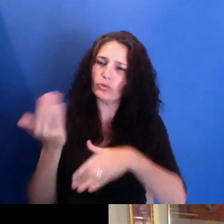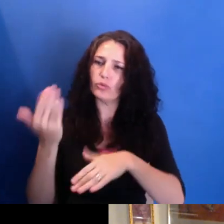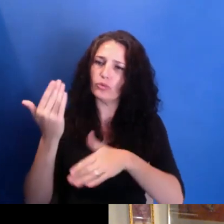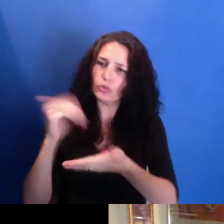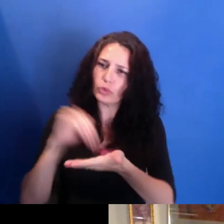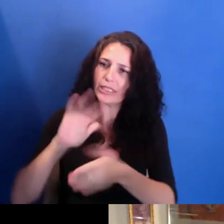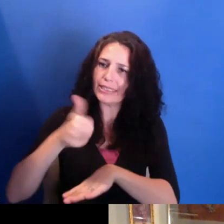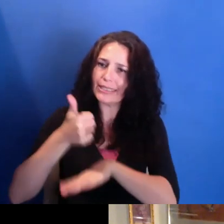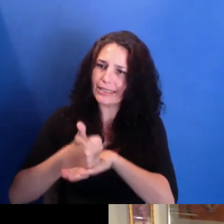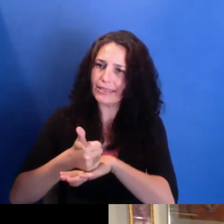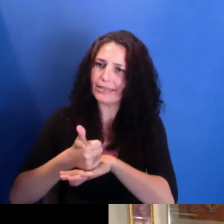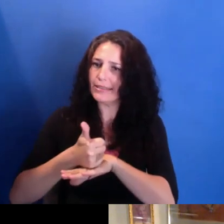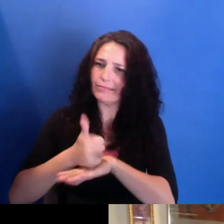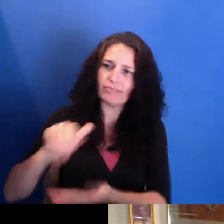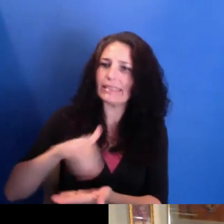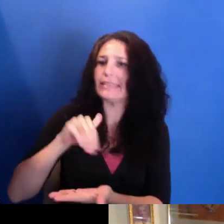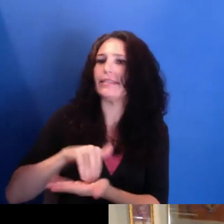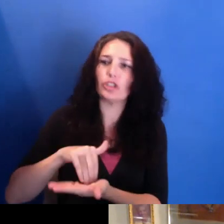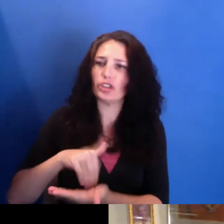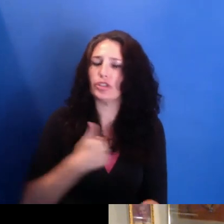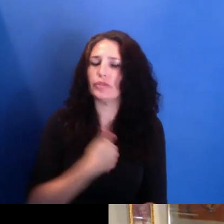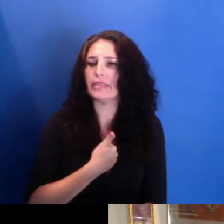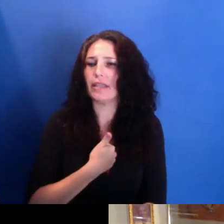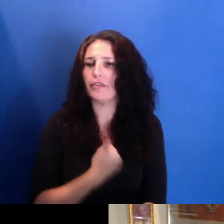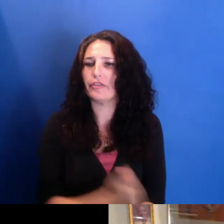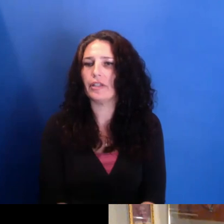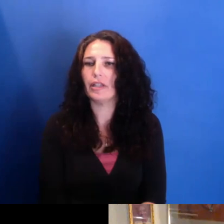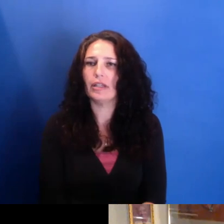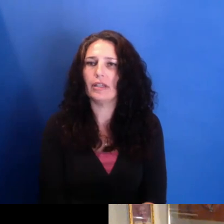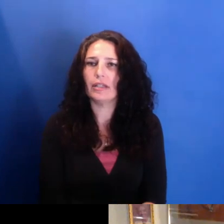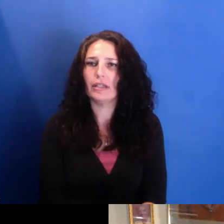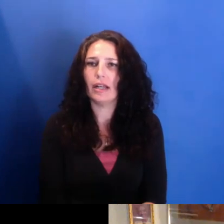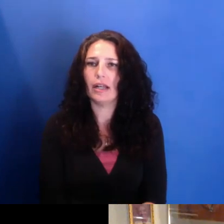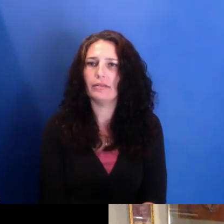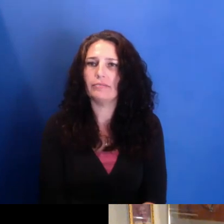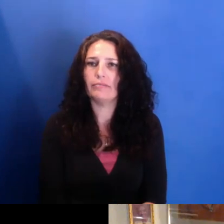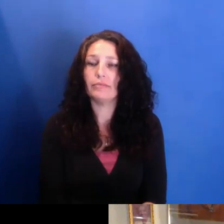from whence I had come, to some degree. So I'm wondering, too, for you, Philadelphia.